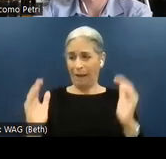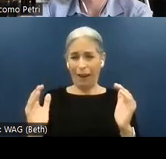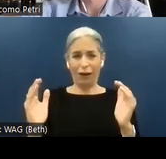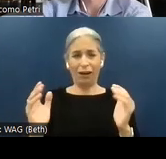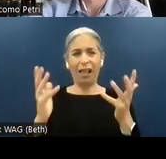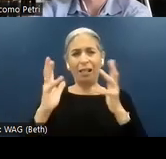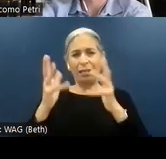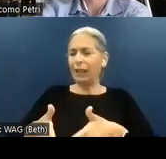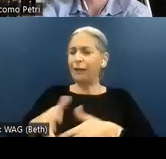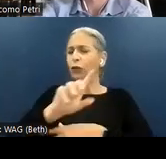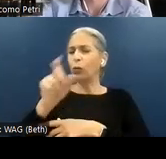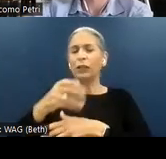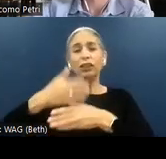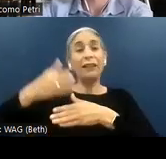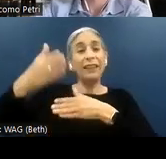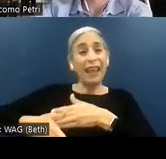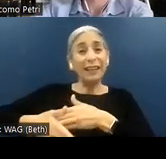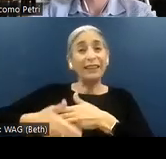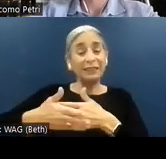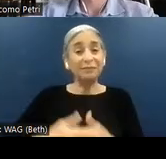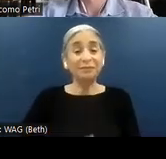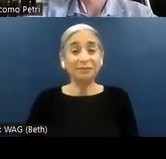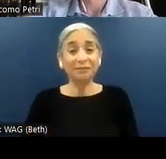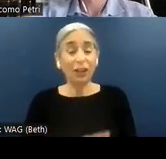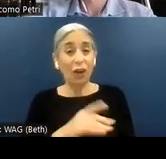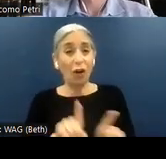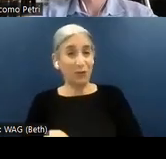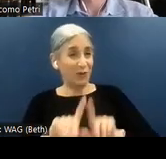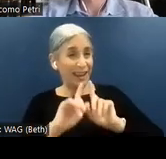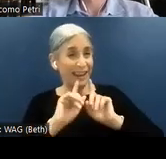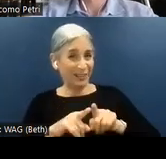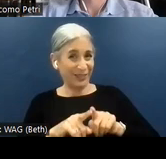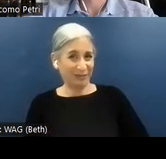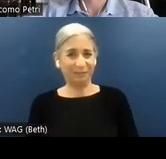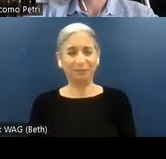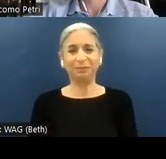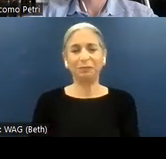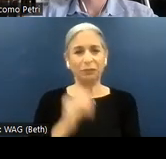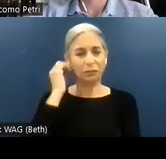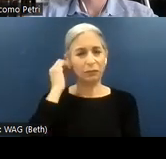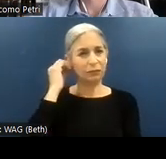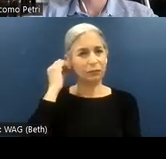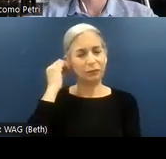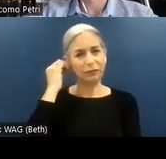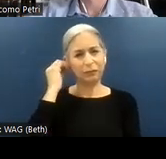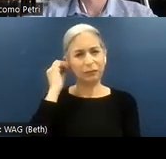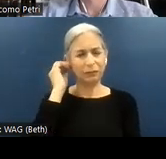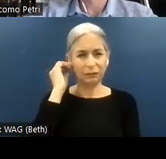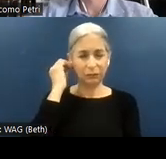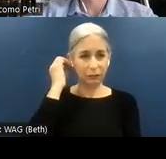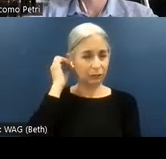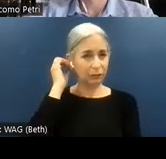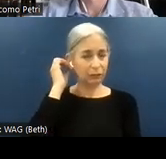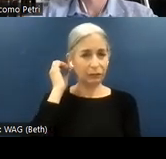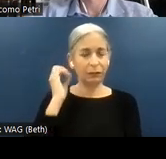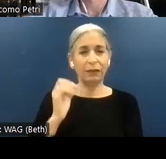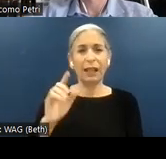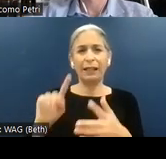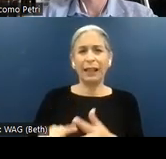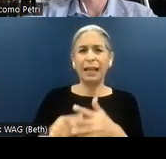to Q&A, so to question and answers. So let's start with some foundational concepts.